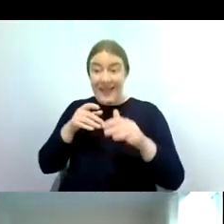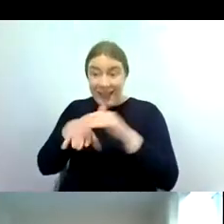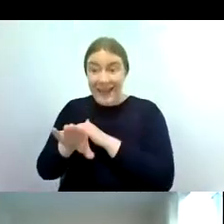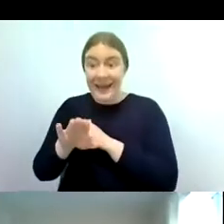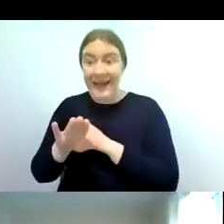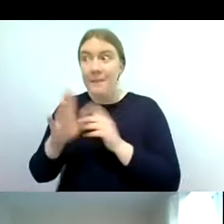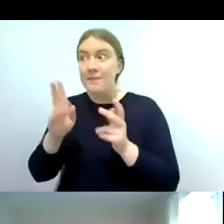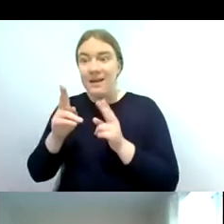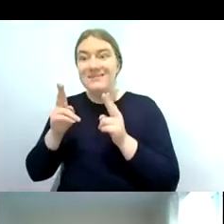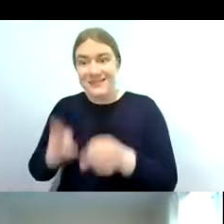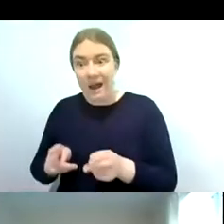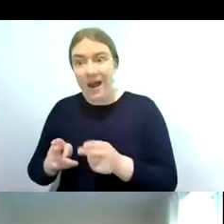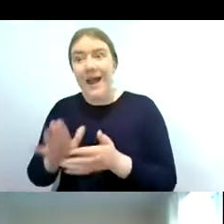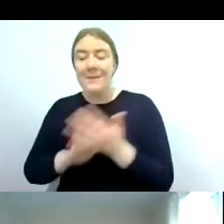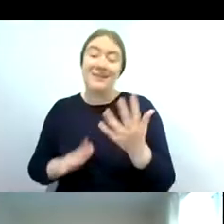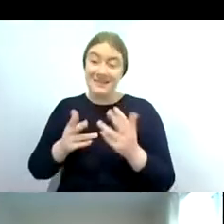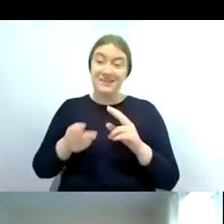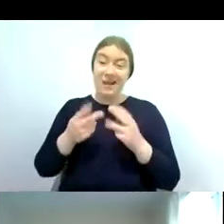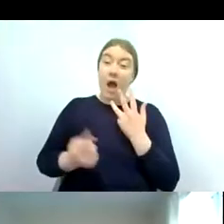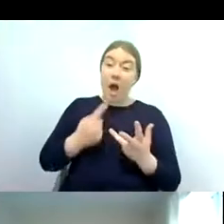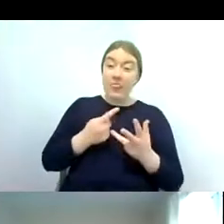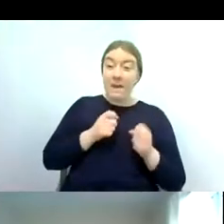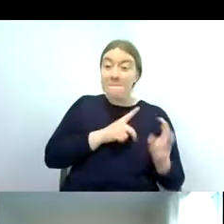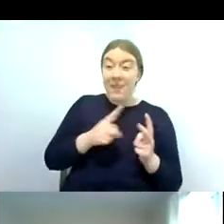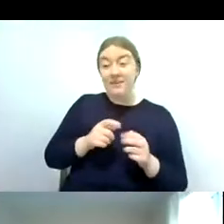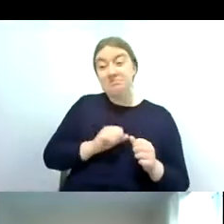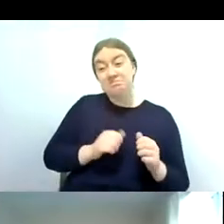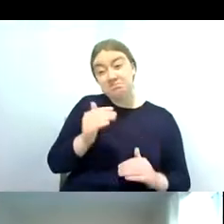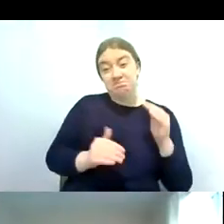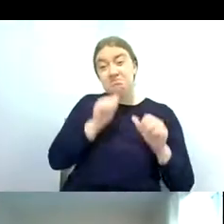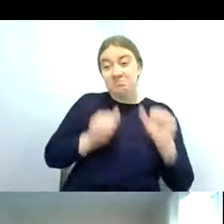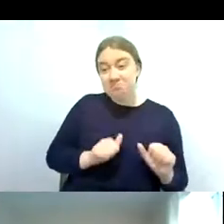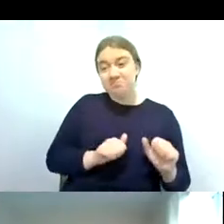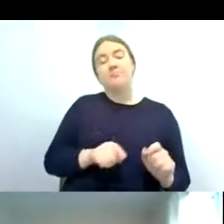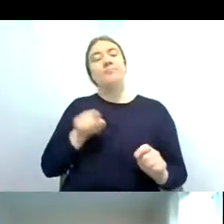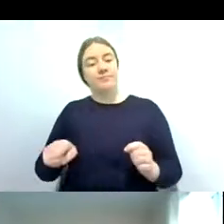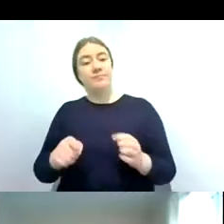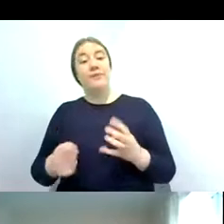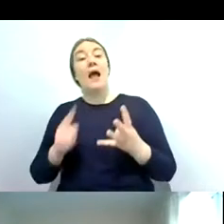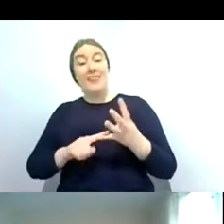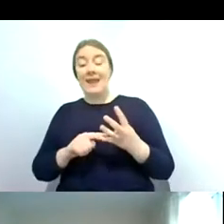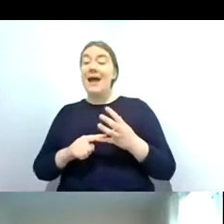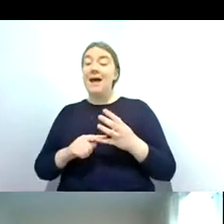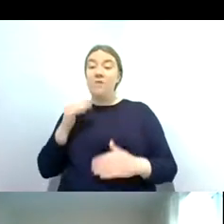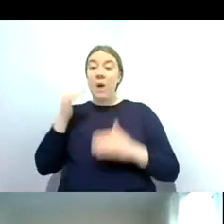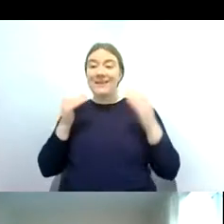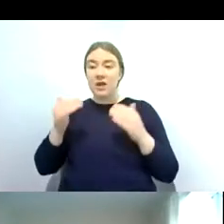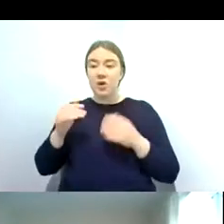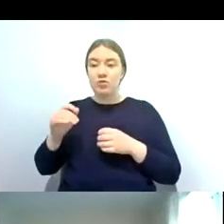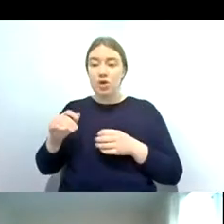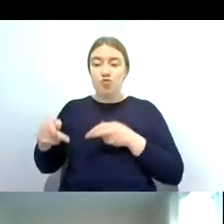tend to be favored and for adult riverfly records all records get submitted to i record